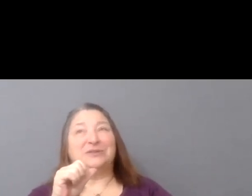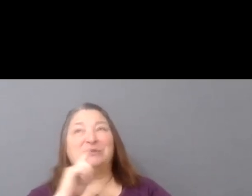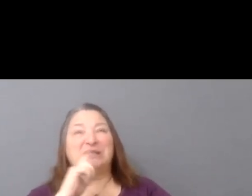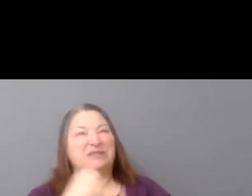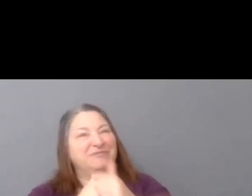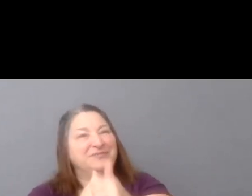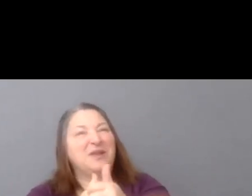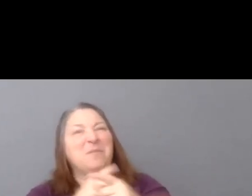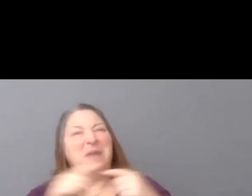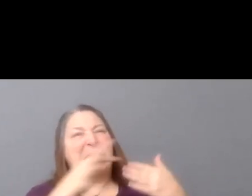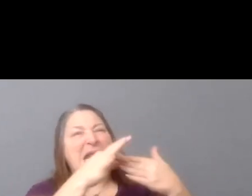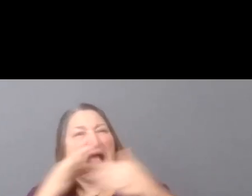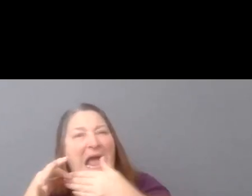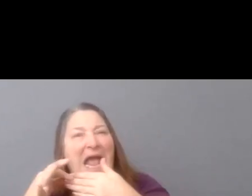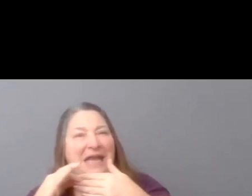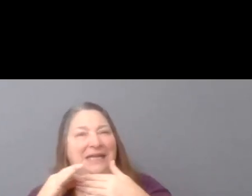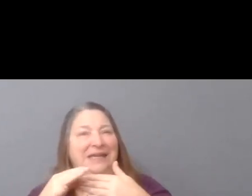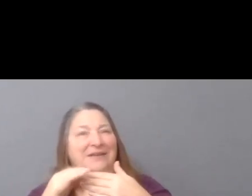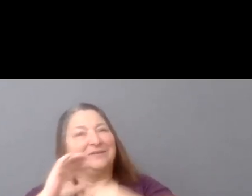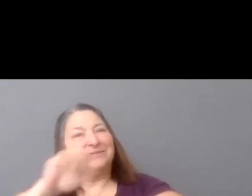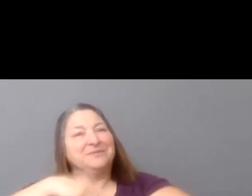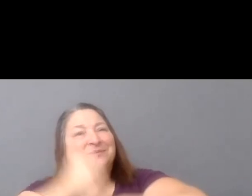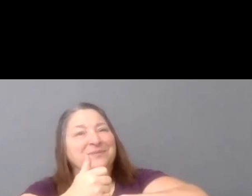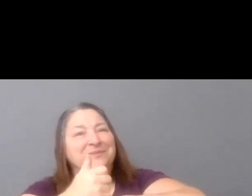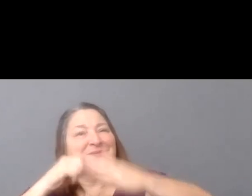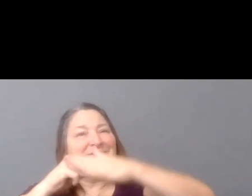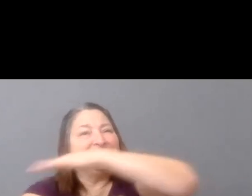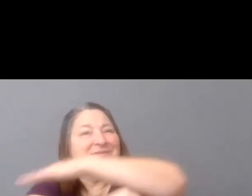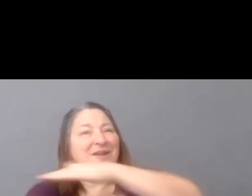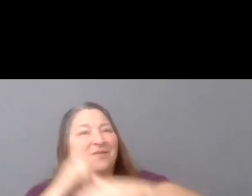be thinking about through all of the-- across all of the sessions.